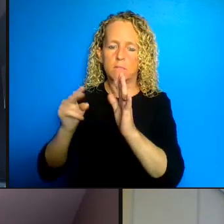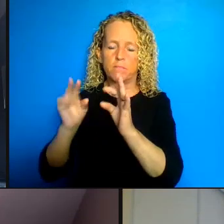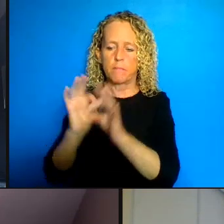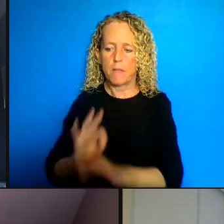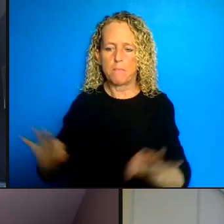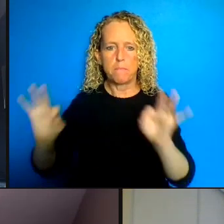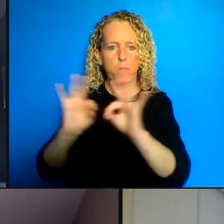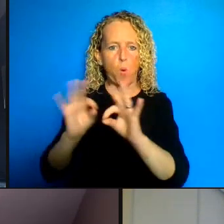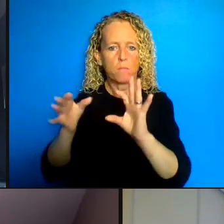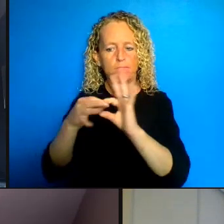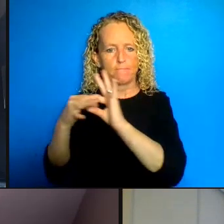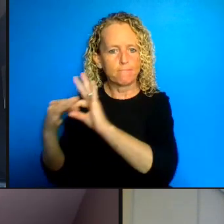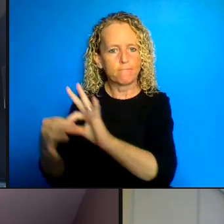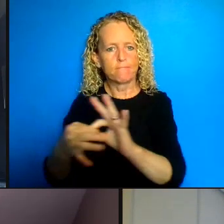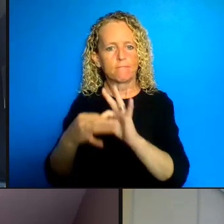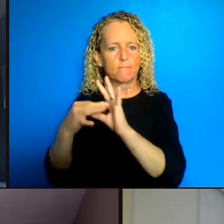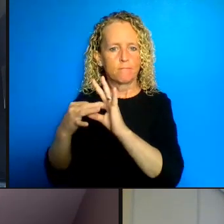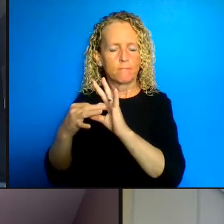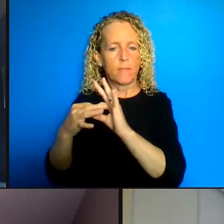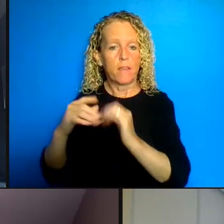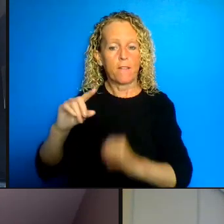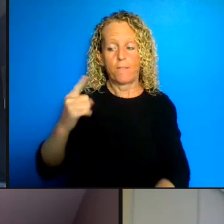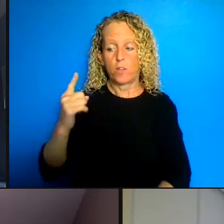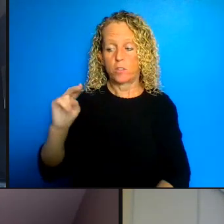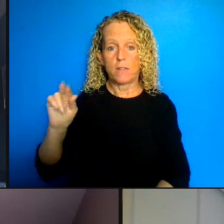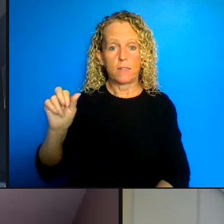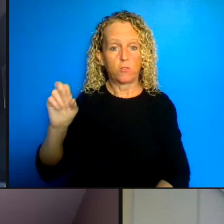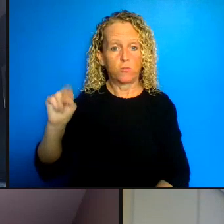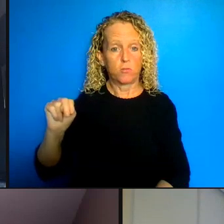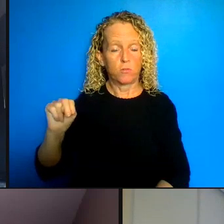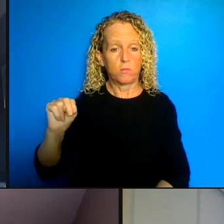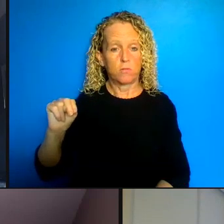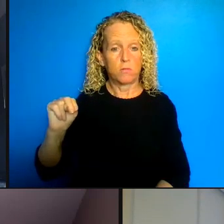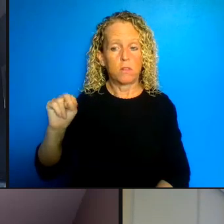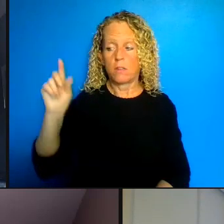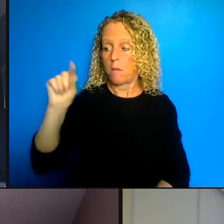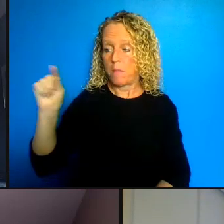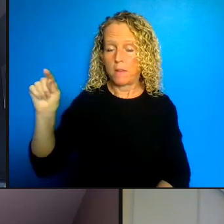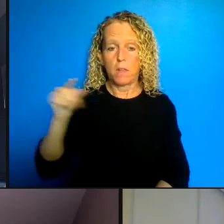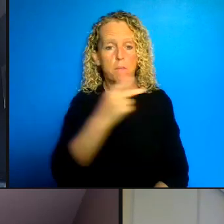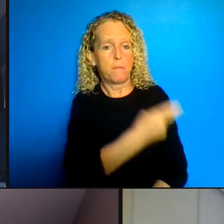nation governments and provincial and federal governments in this sort of a